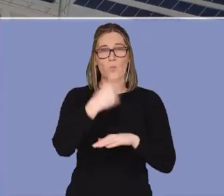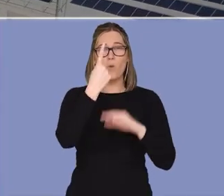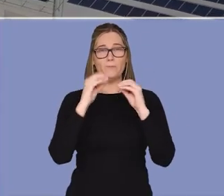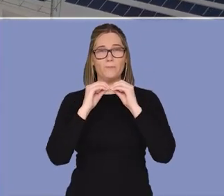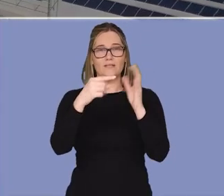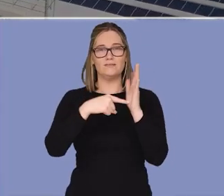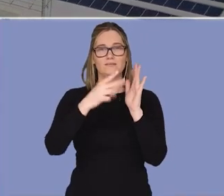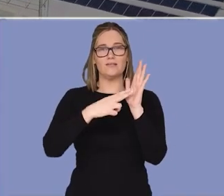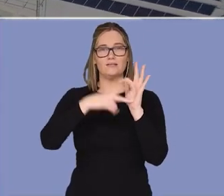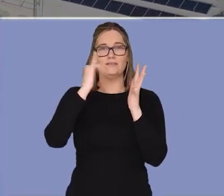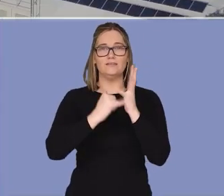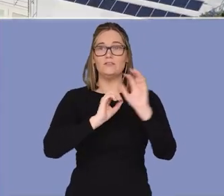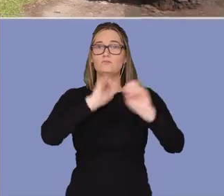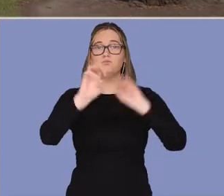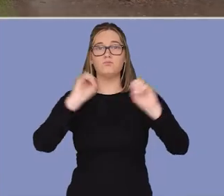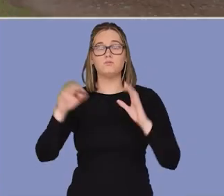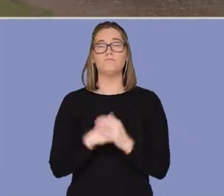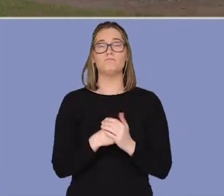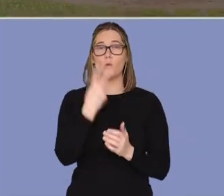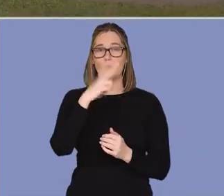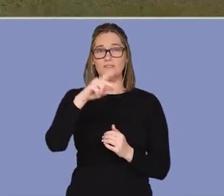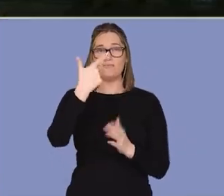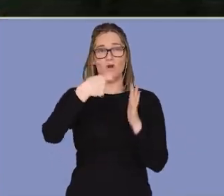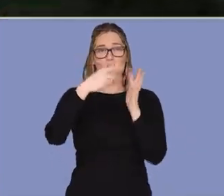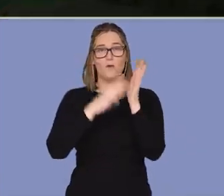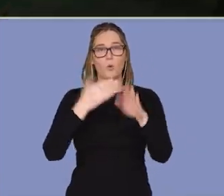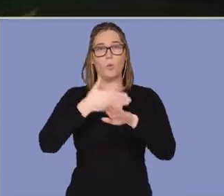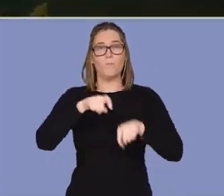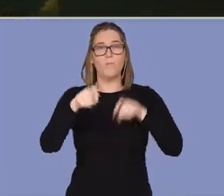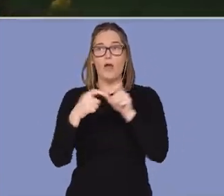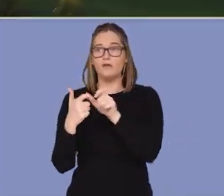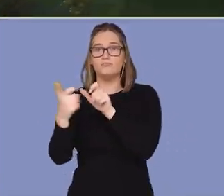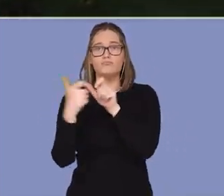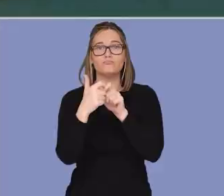billion tons of freight, adding 27 kilometres of new cycling infrastructure and building 9